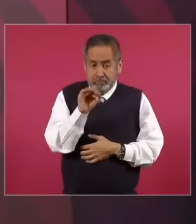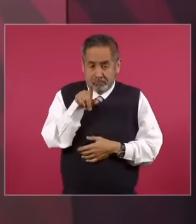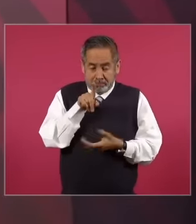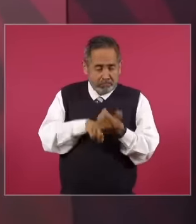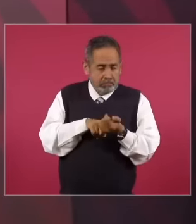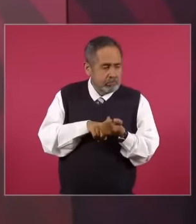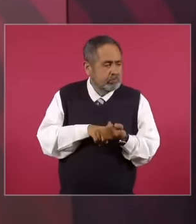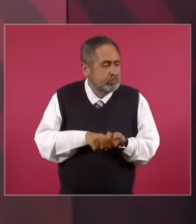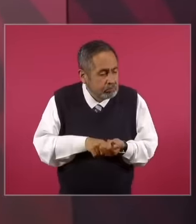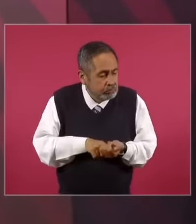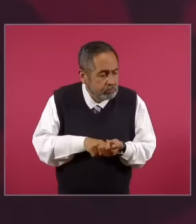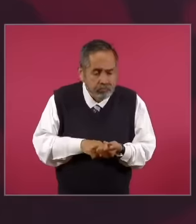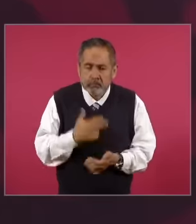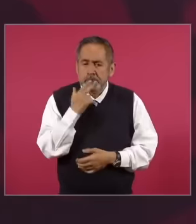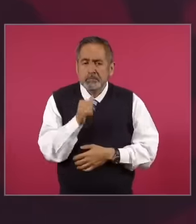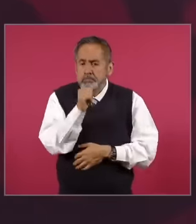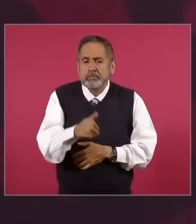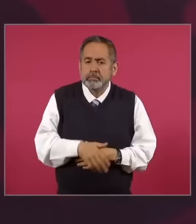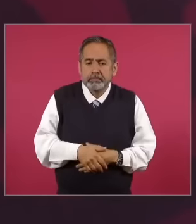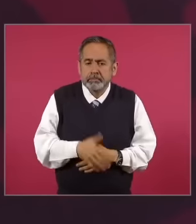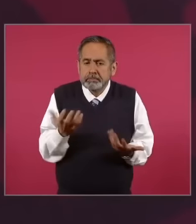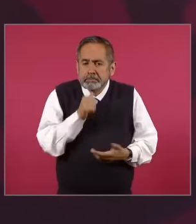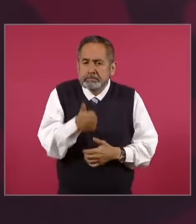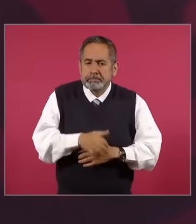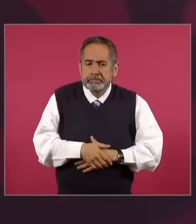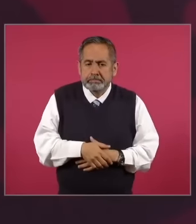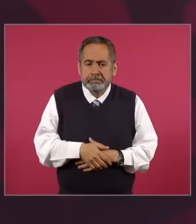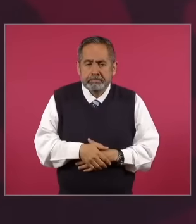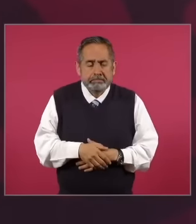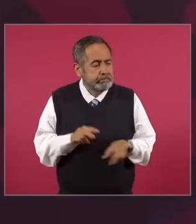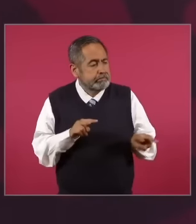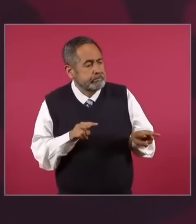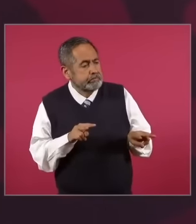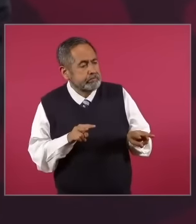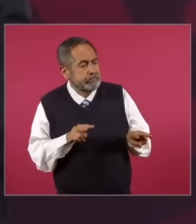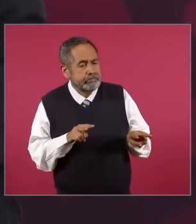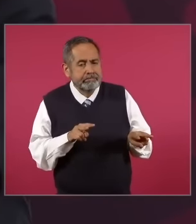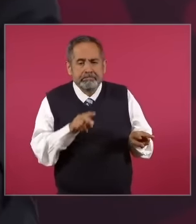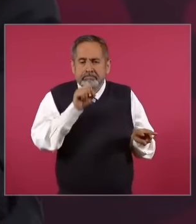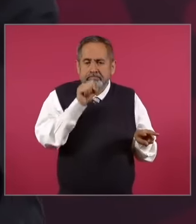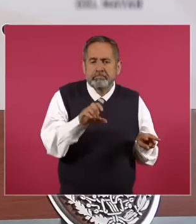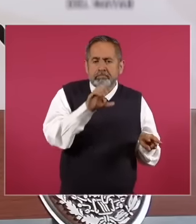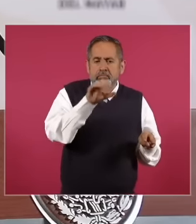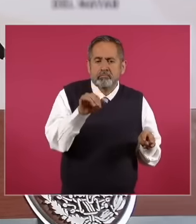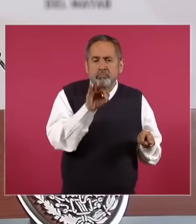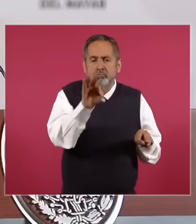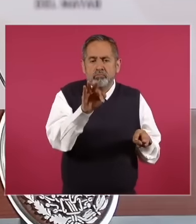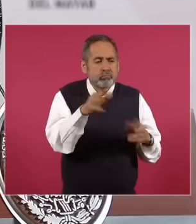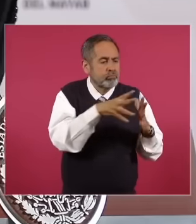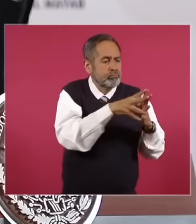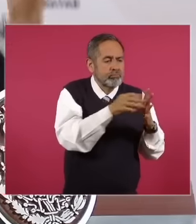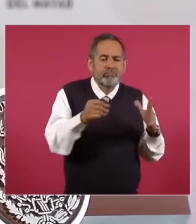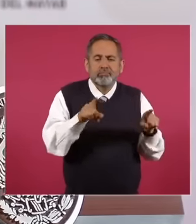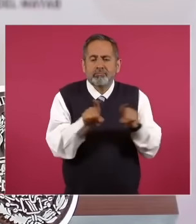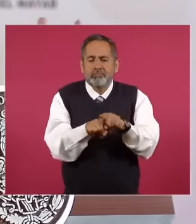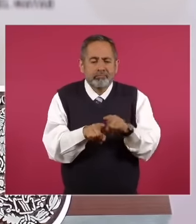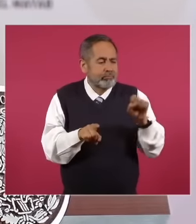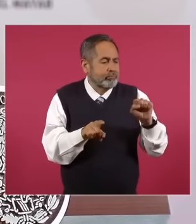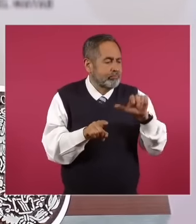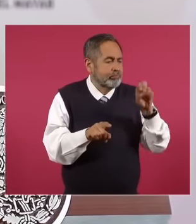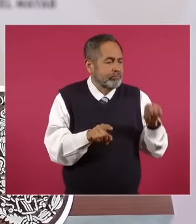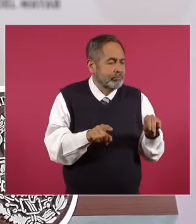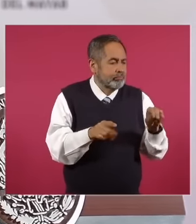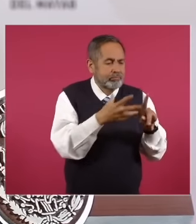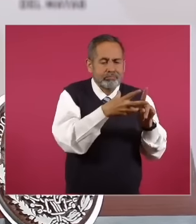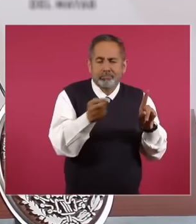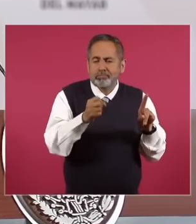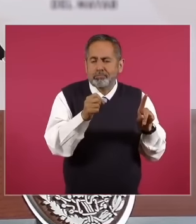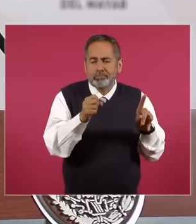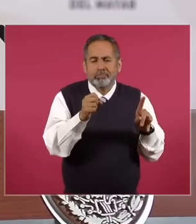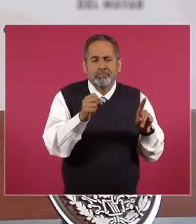it does not work because the judiciary is made in the image and likeness